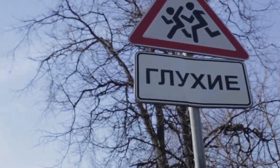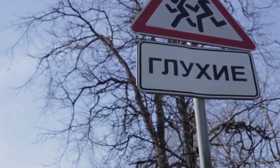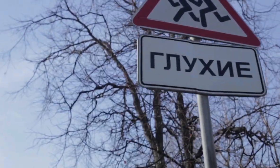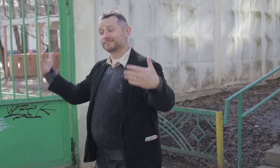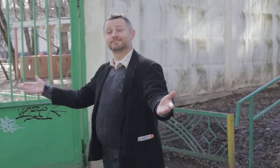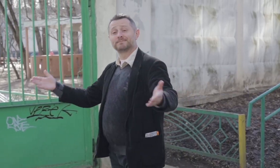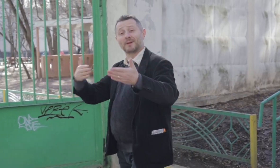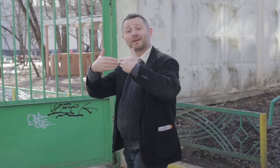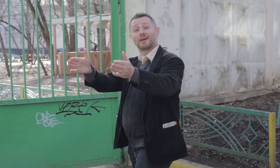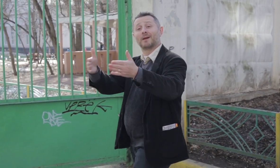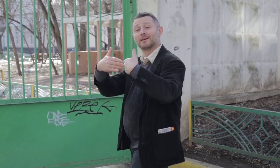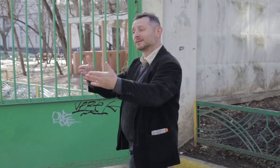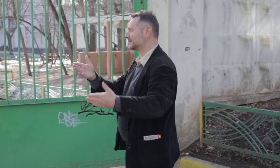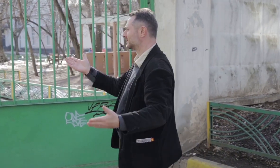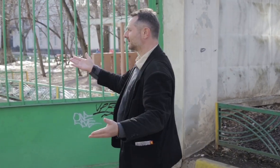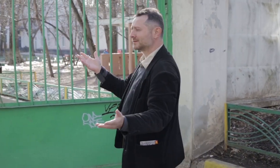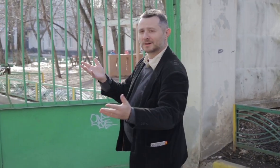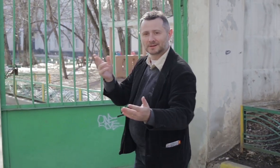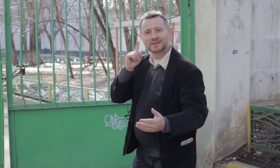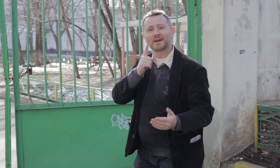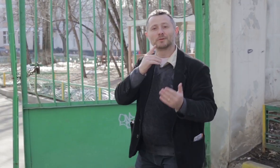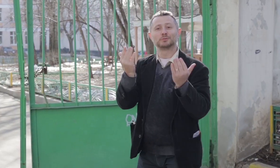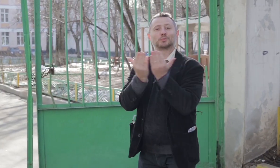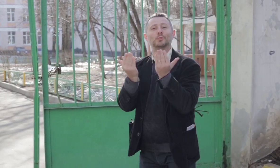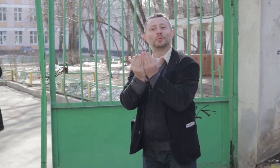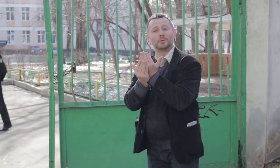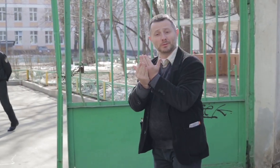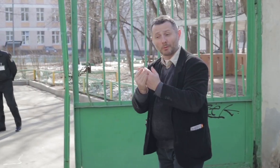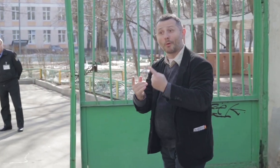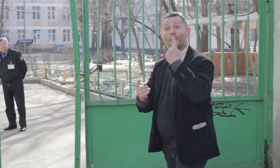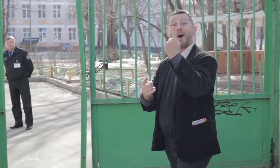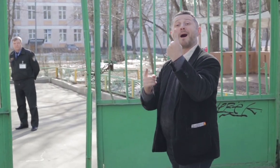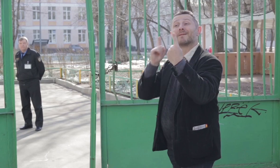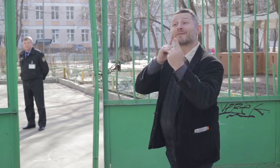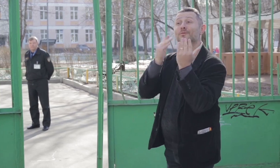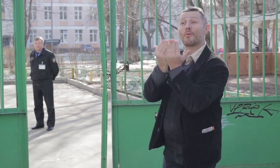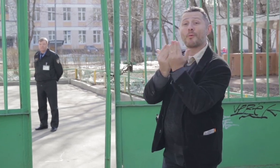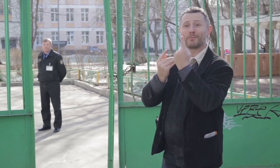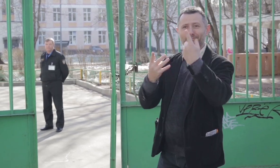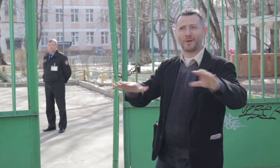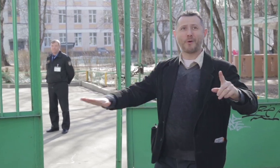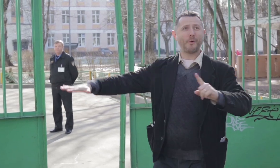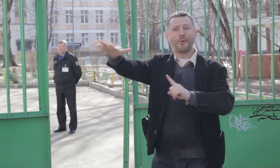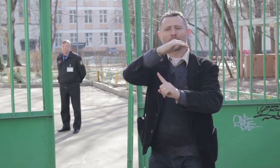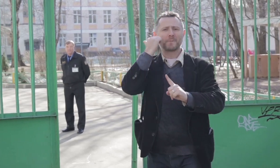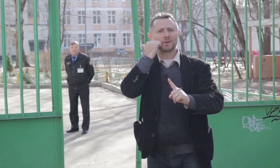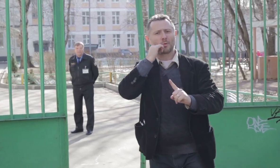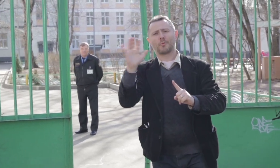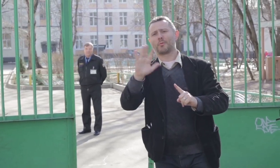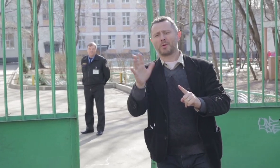1954, VOG—the All-Russia Society of the Deaf (Russia’s equivalent of a national association of the Deaf)